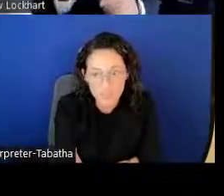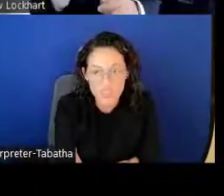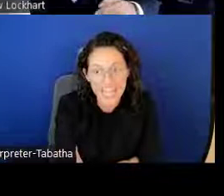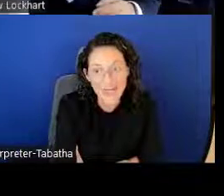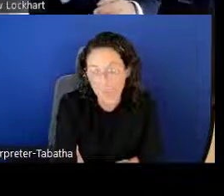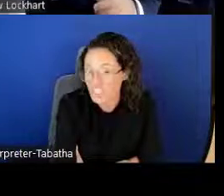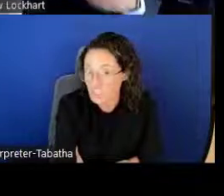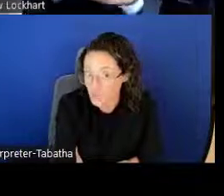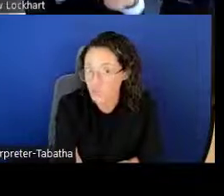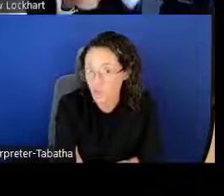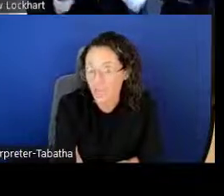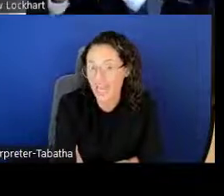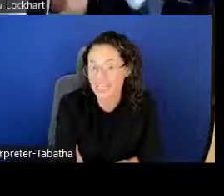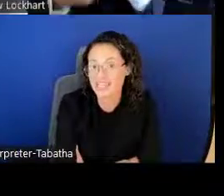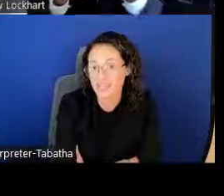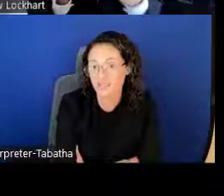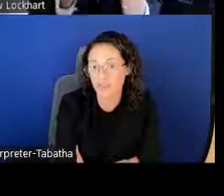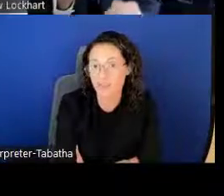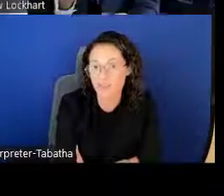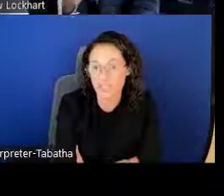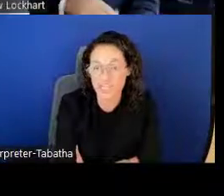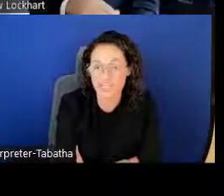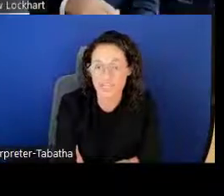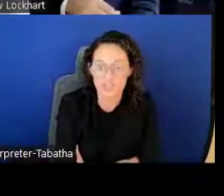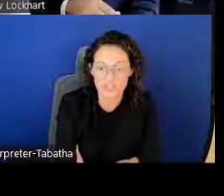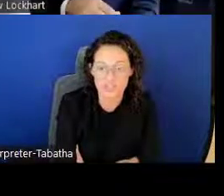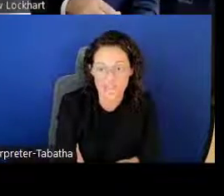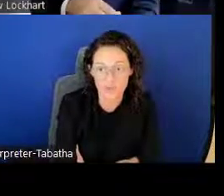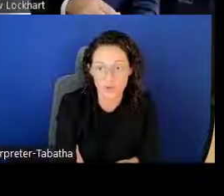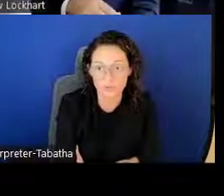You can only choose one IC for your application per cycle.